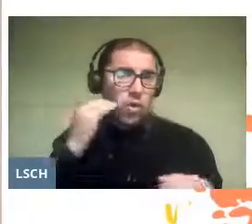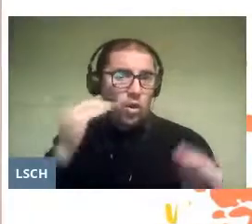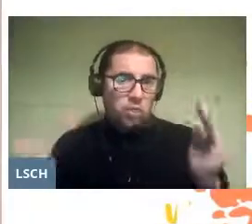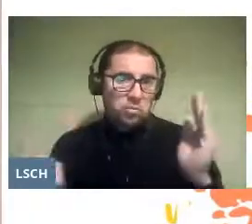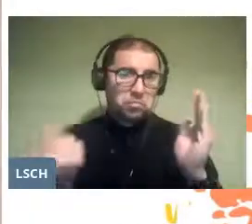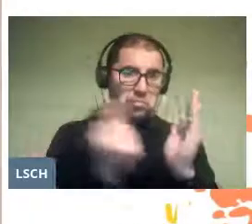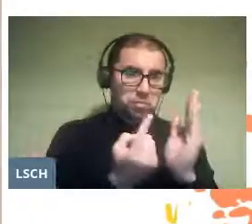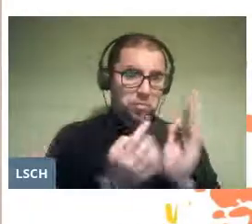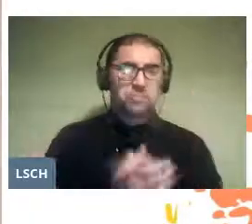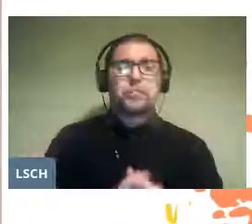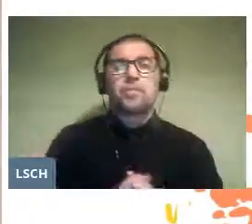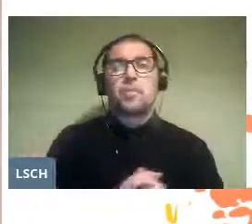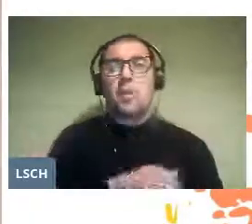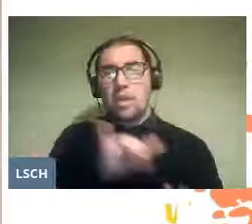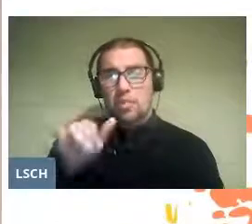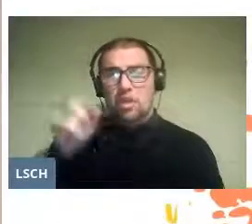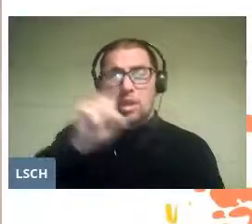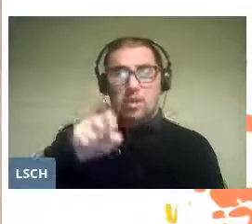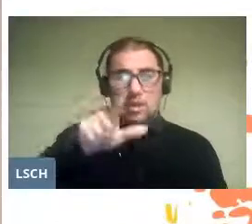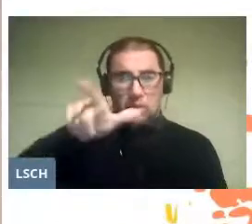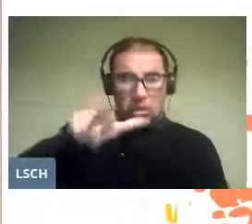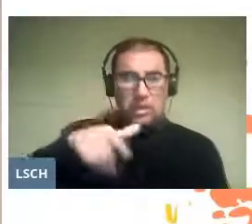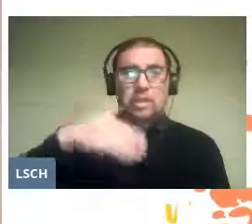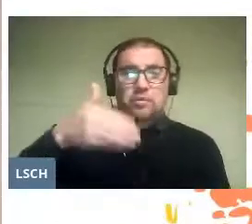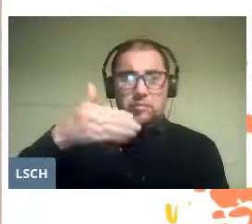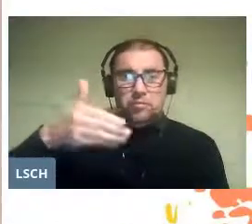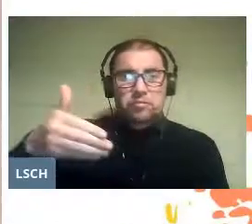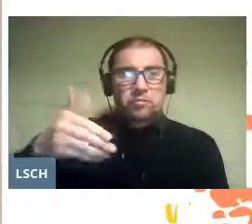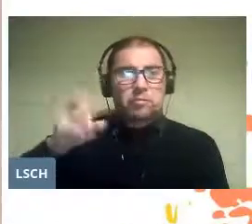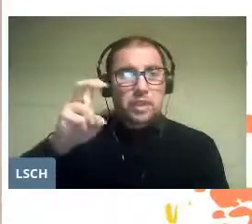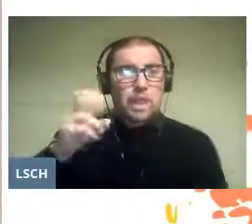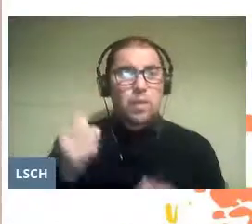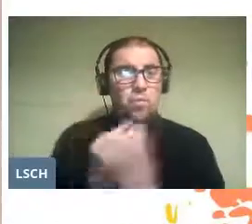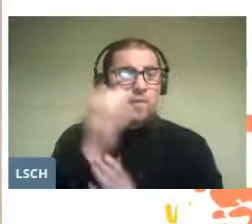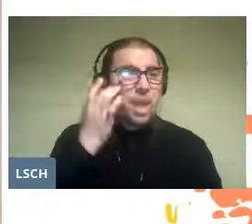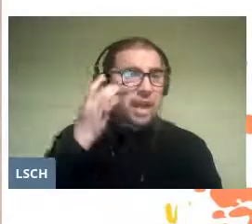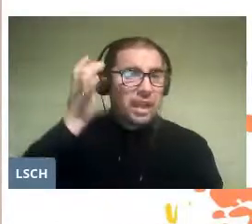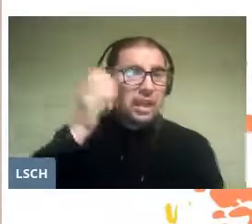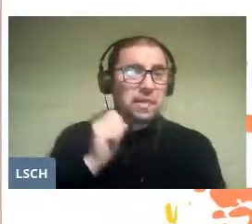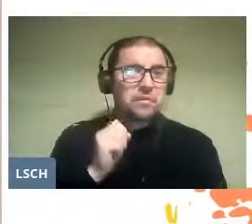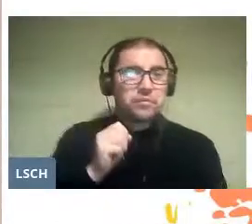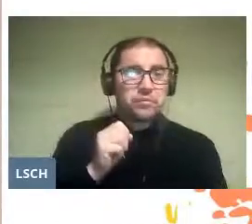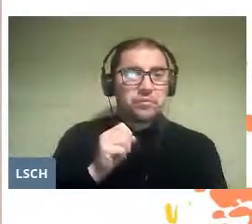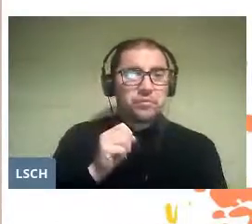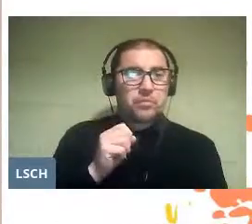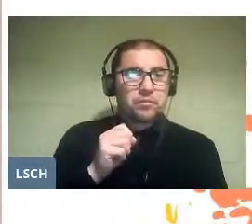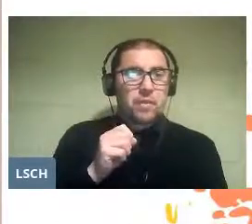At the end of the 17th century, as a result of new ideas driven by humanists,